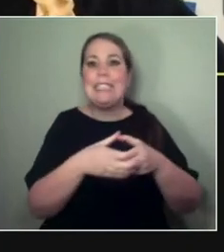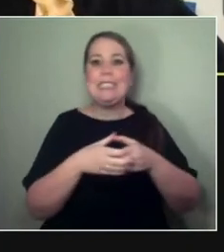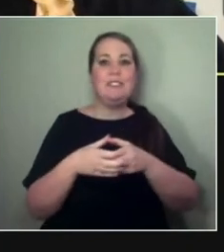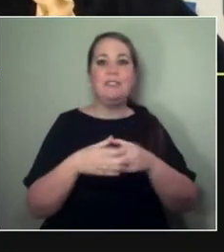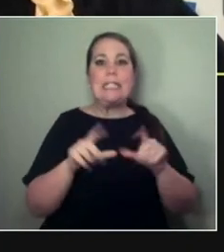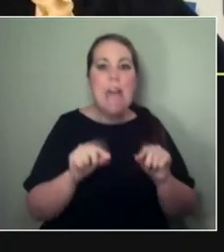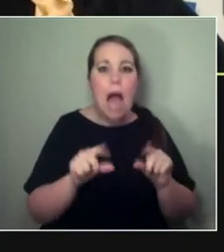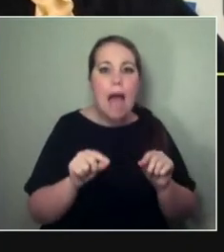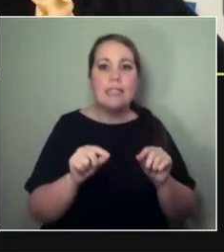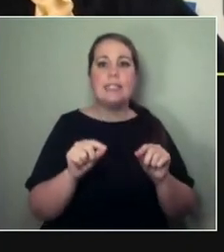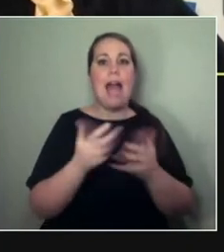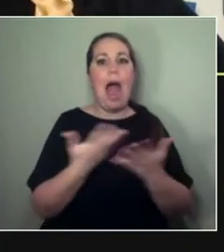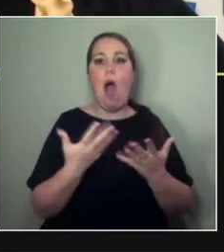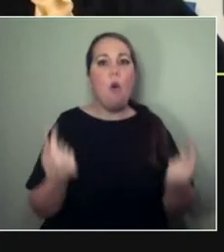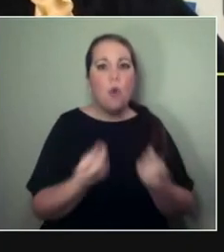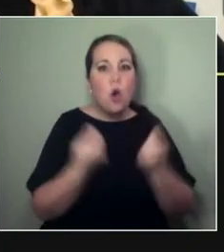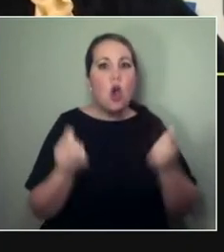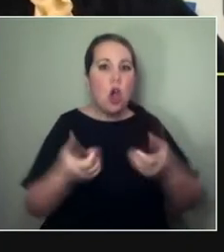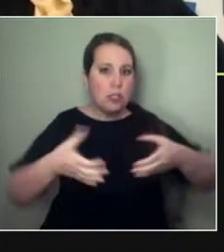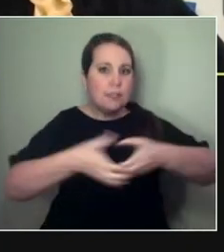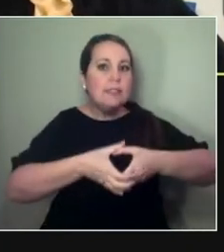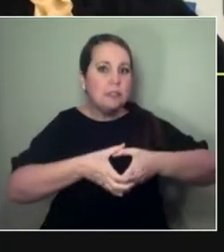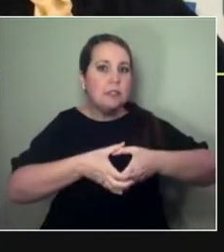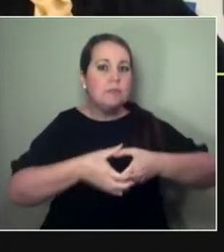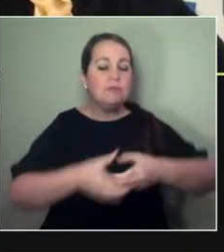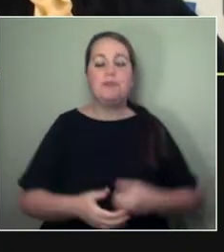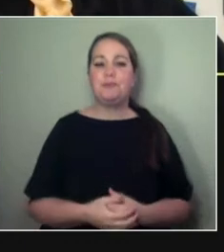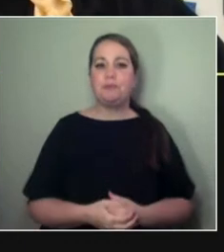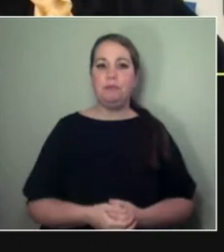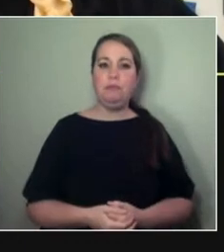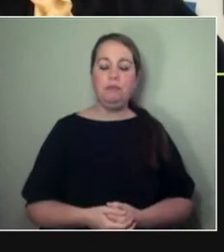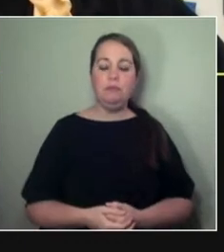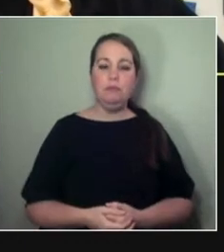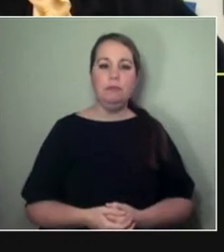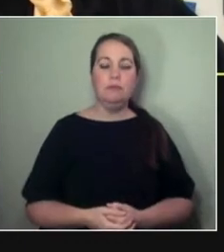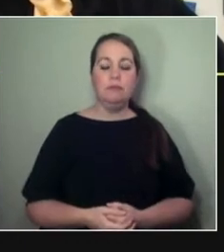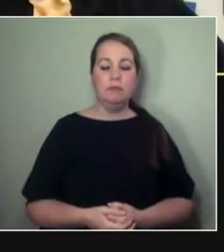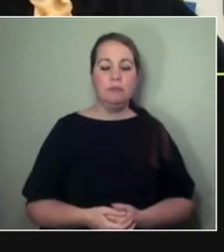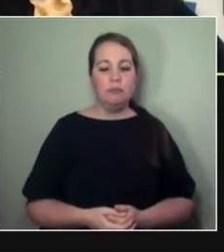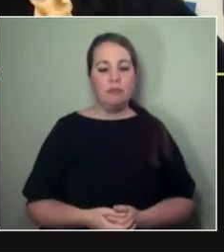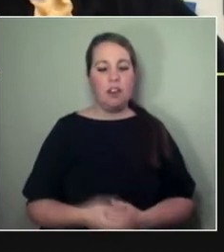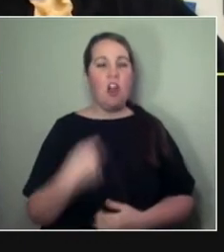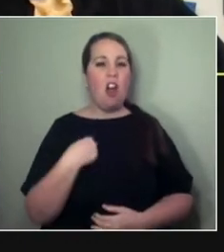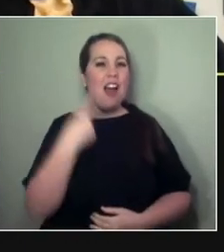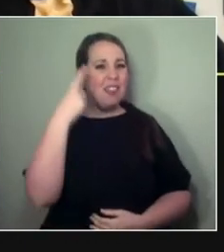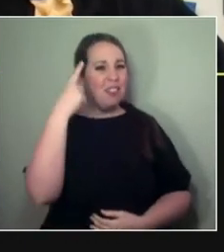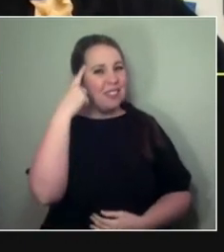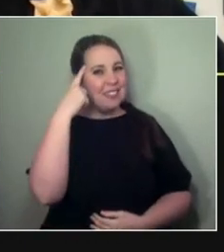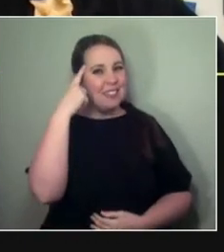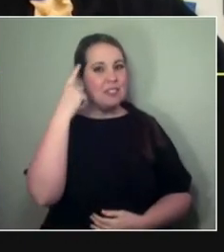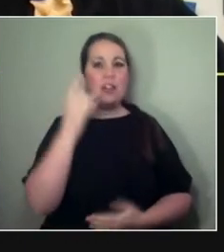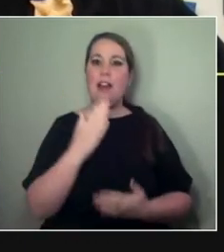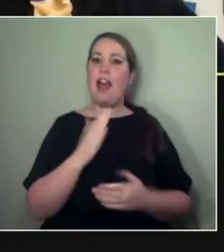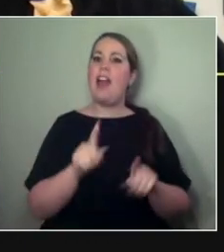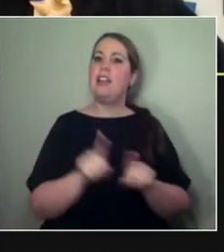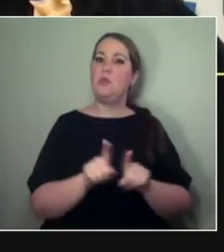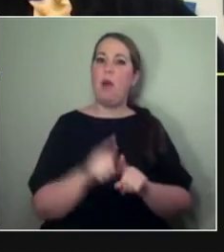I think it will always— There is always, I think, a need to think about artists living in a diaspora.